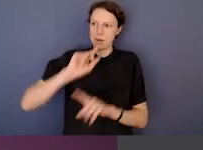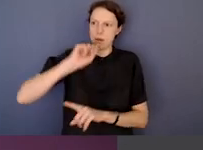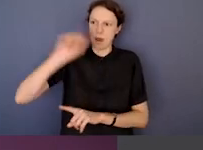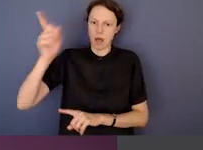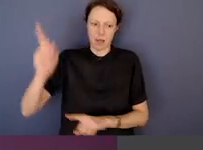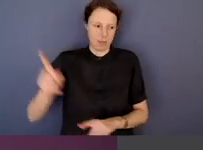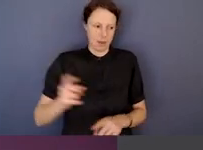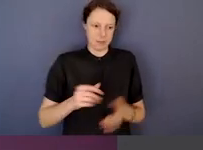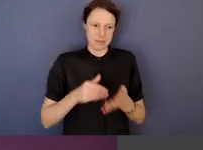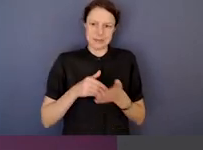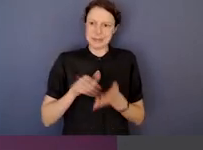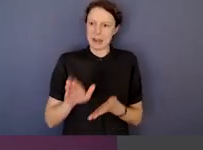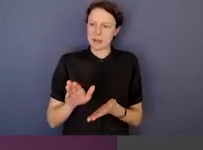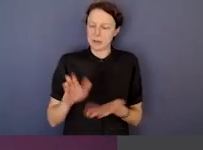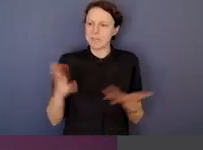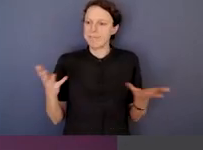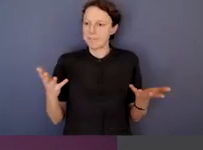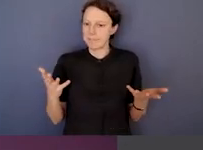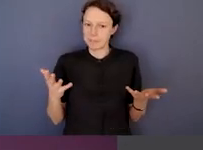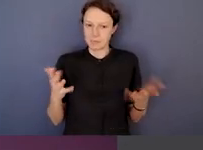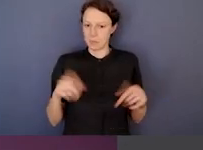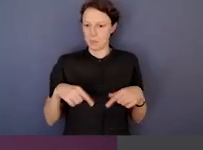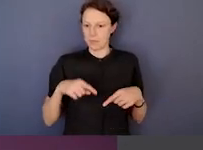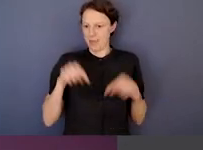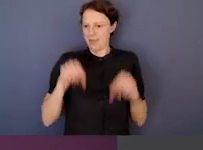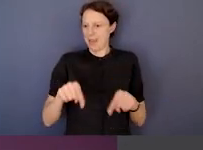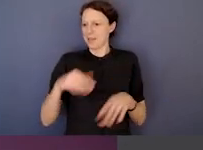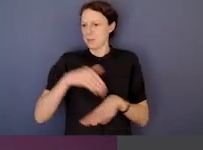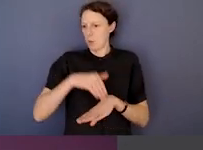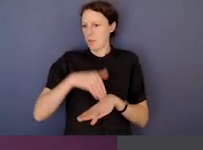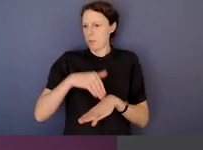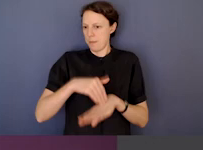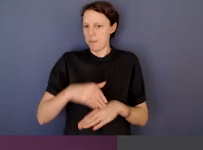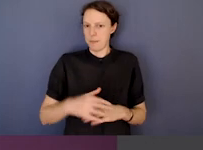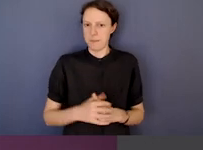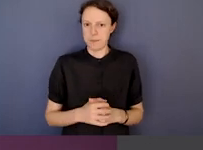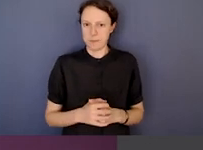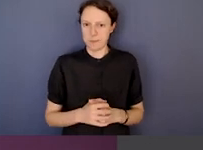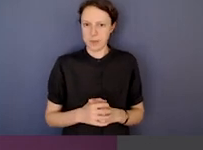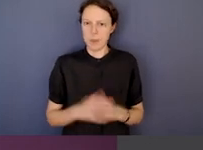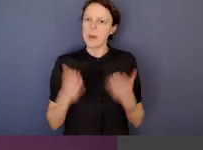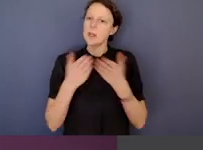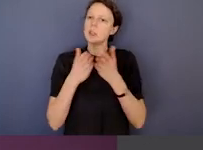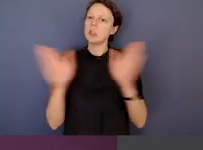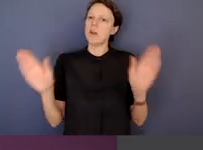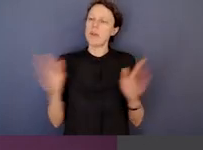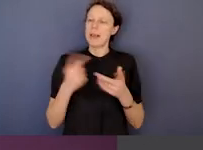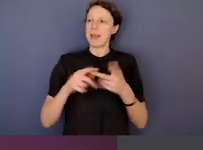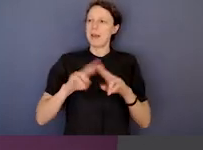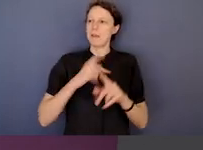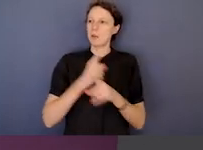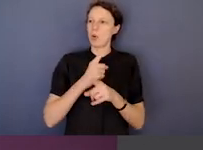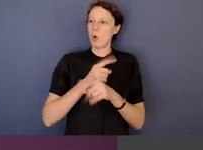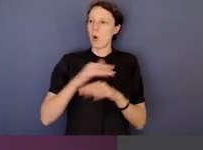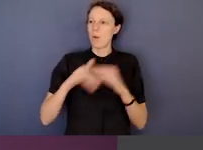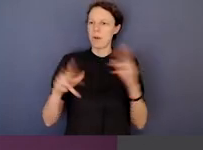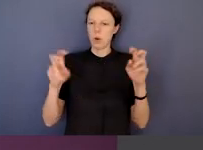But I think if we're talking about broadly whistle-blowing and reporting of poor conduct more broadly,